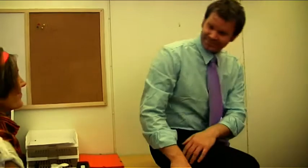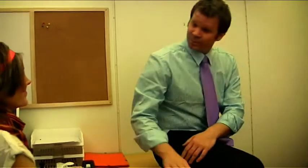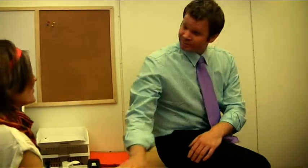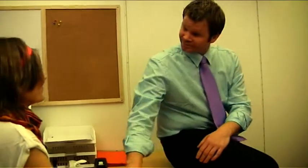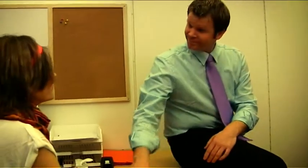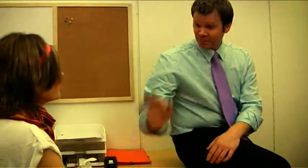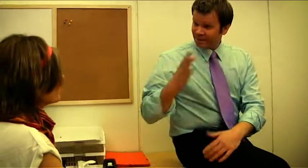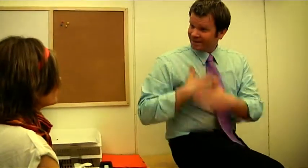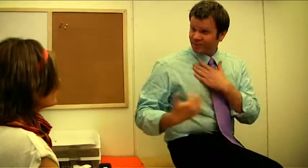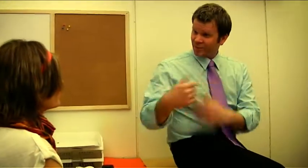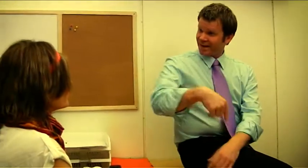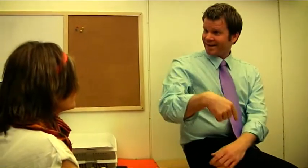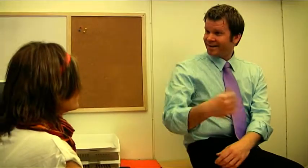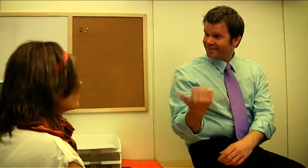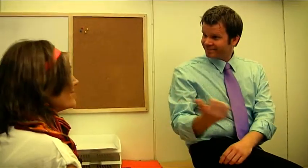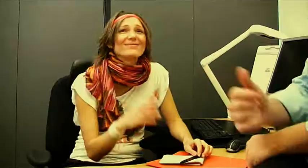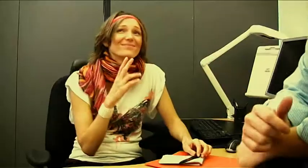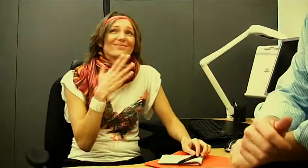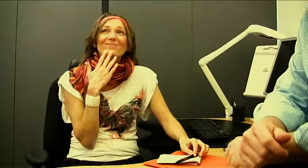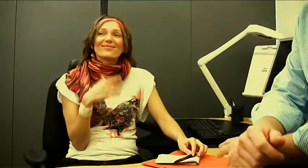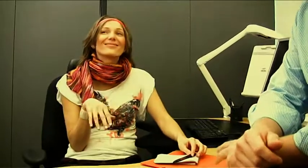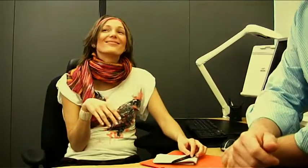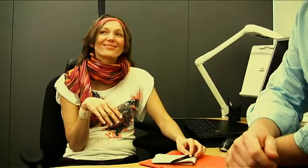How do you like it here? - I like it!